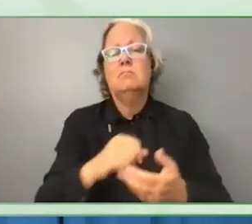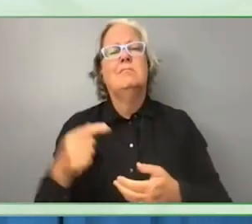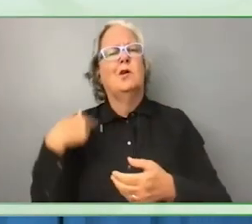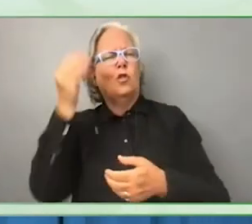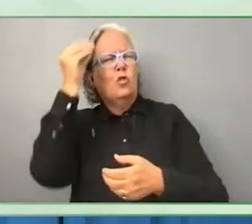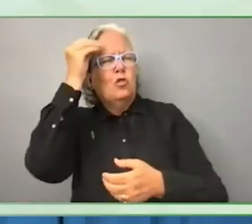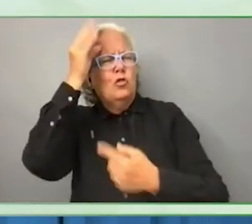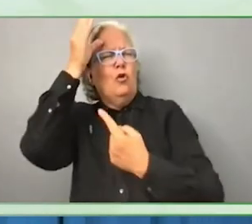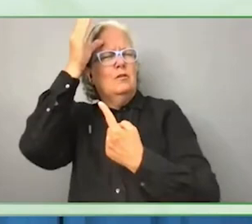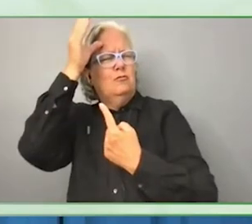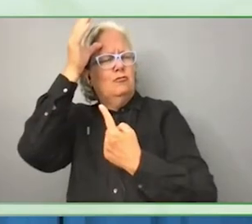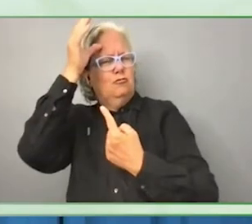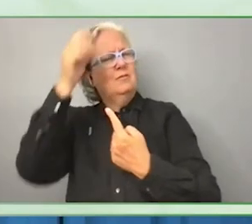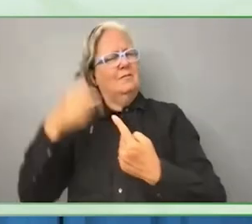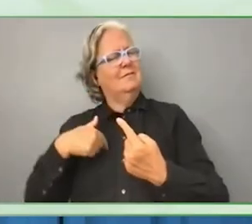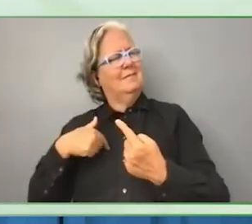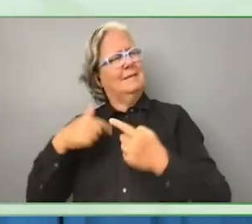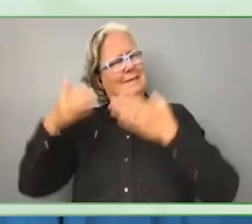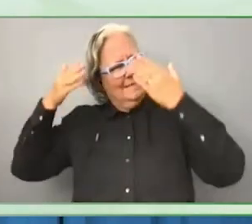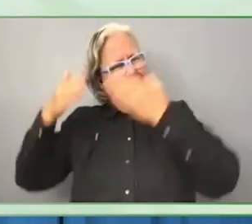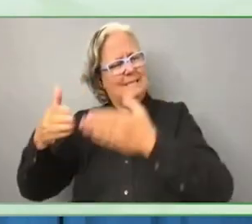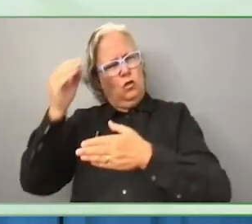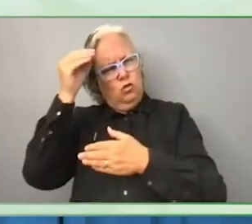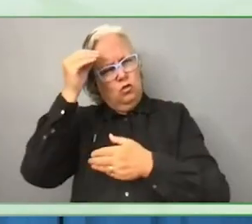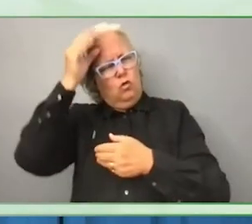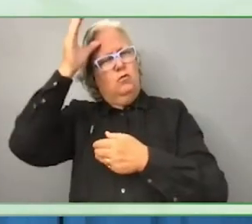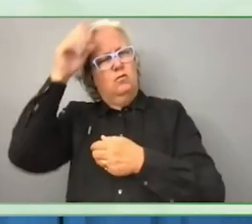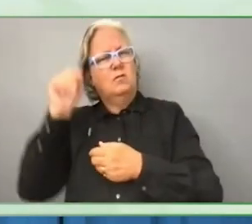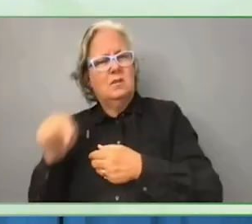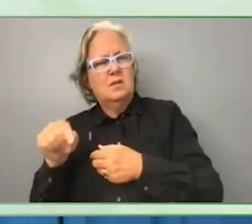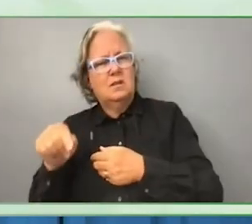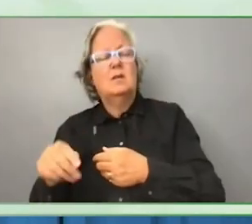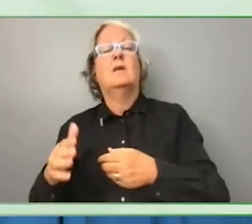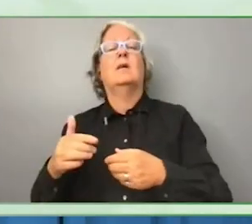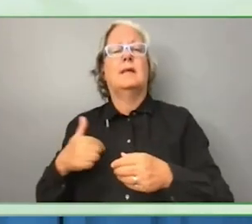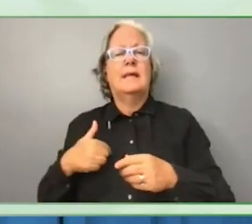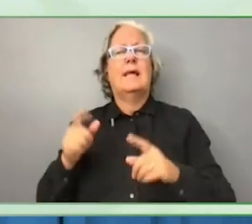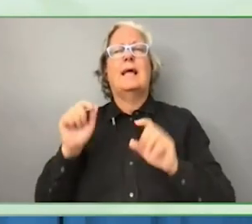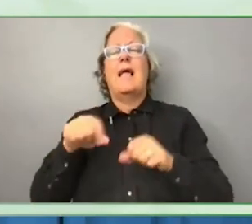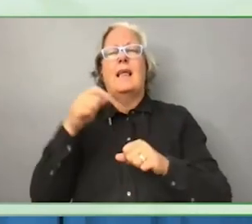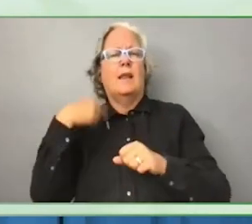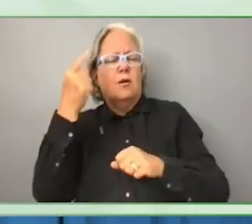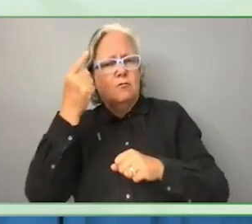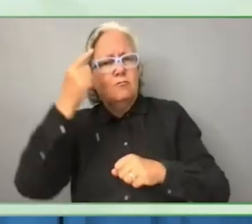We add value by creating, curating and promoting knowledge and promoting public good.